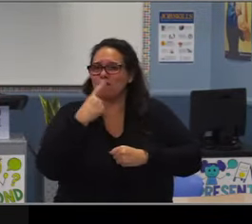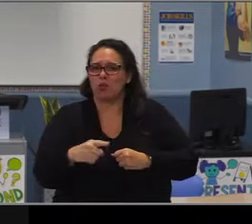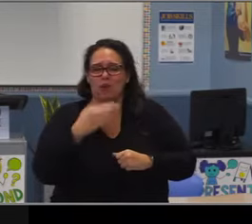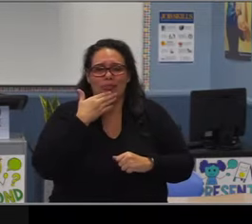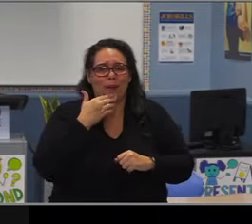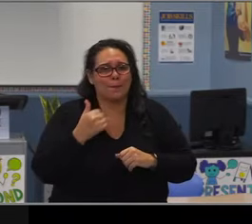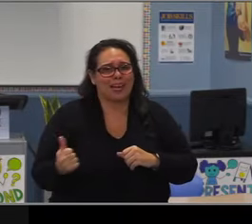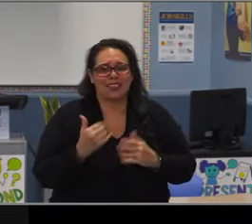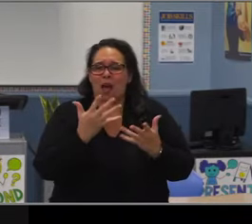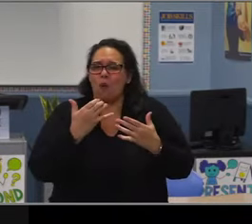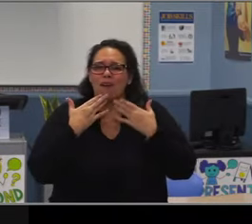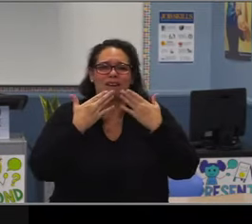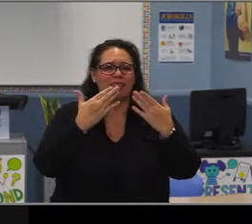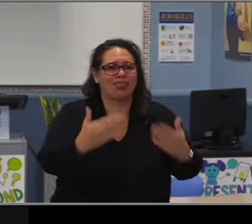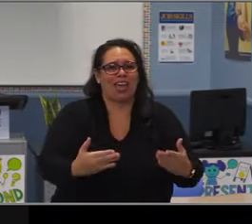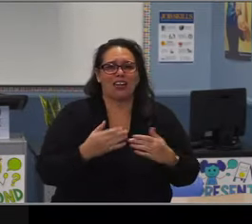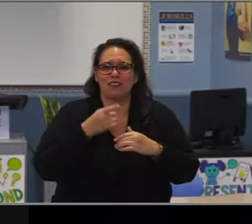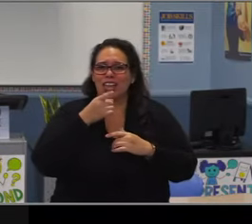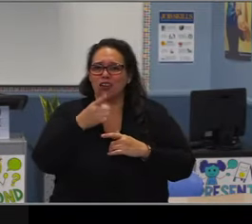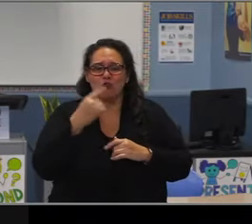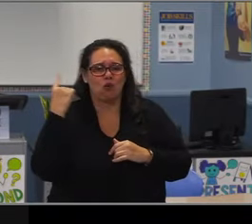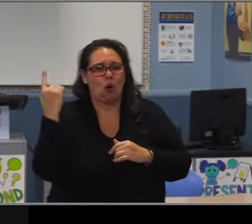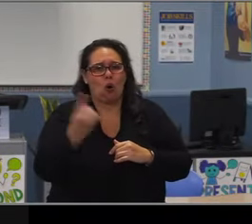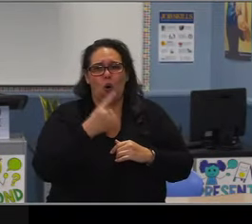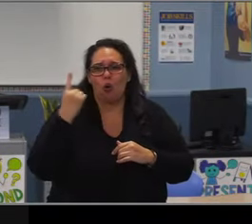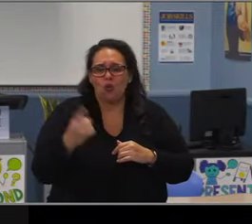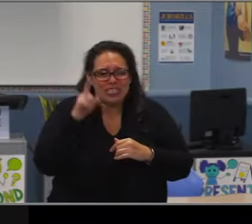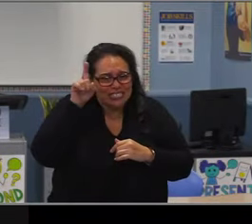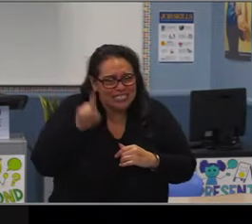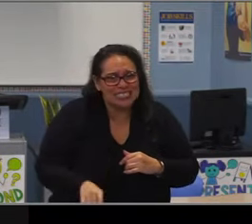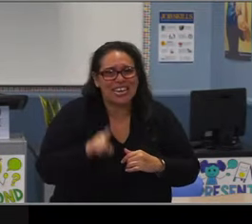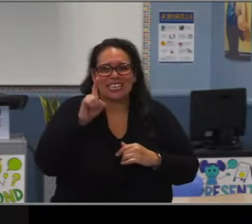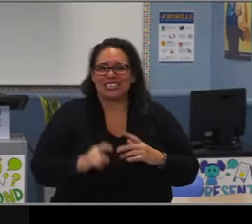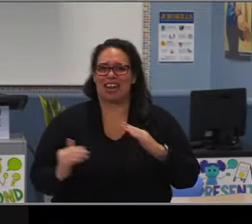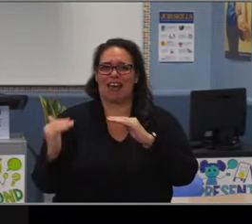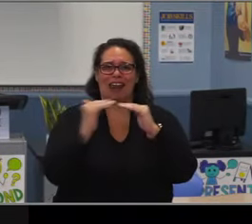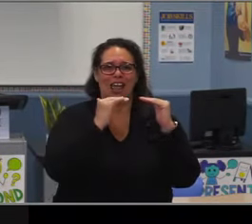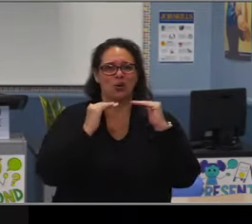As we traveled together a decade ago, learning to expand our high school pathways.